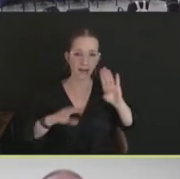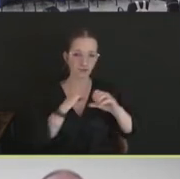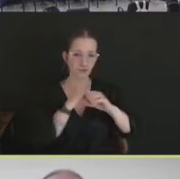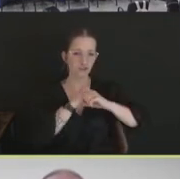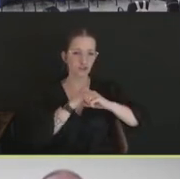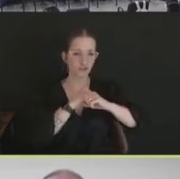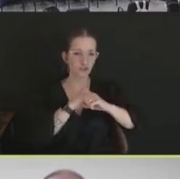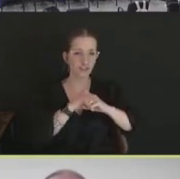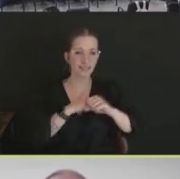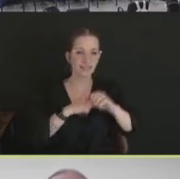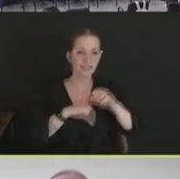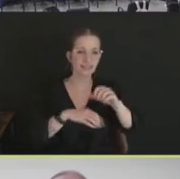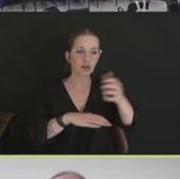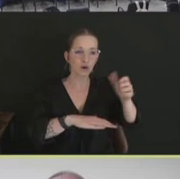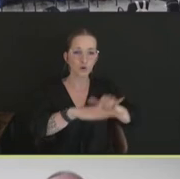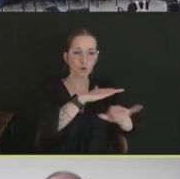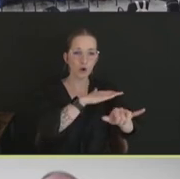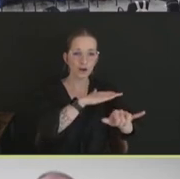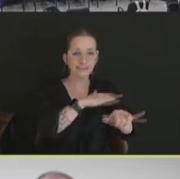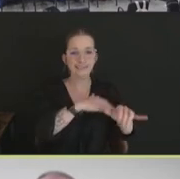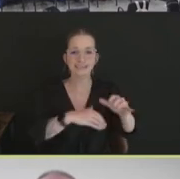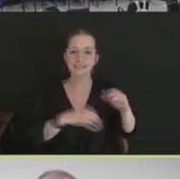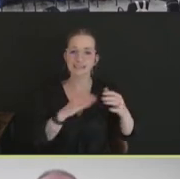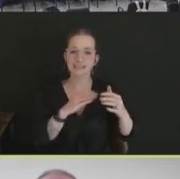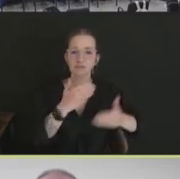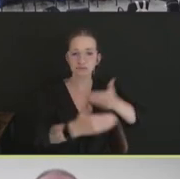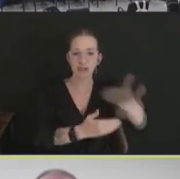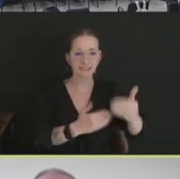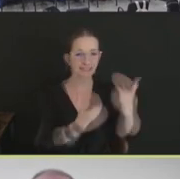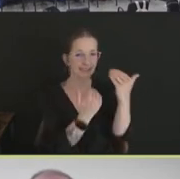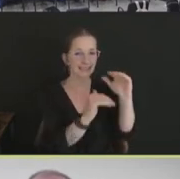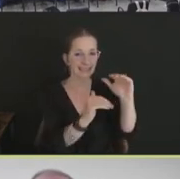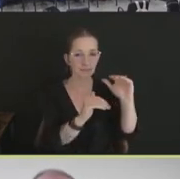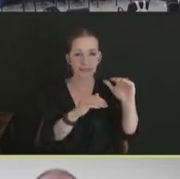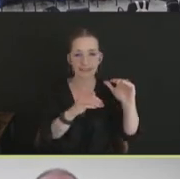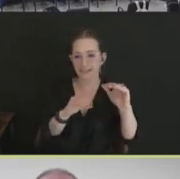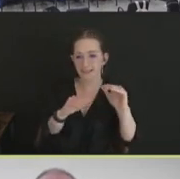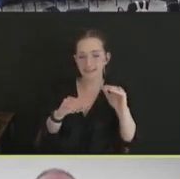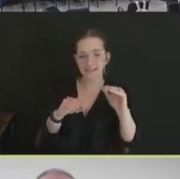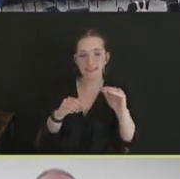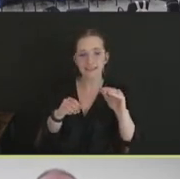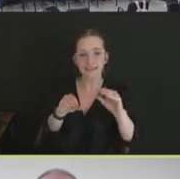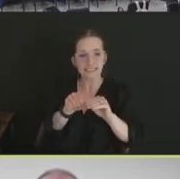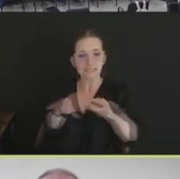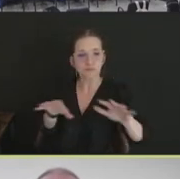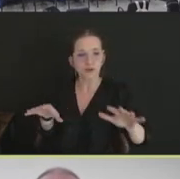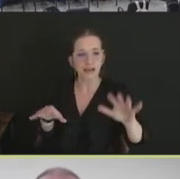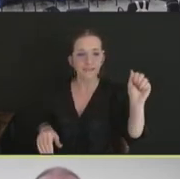and have biosecurity where we limit the introduction of avian influenza into poultry